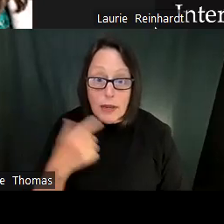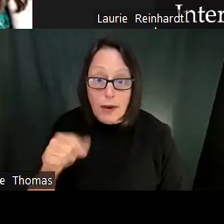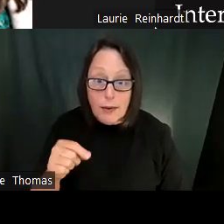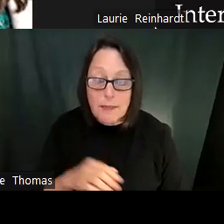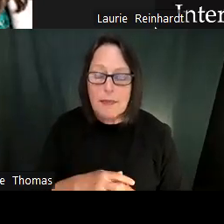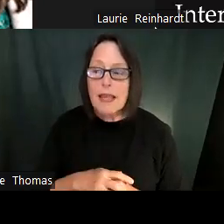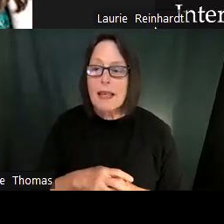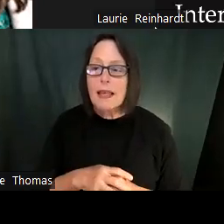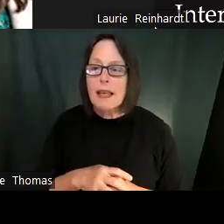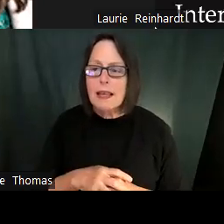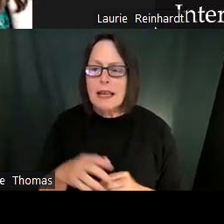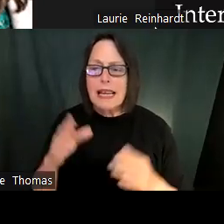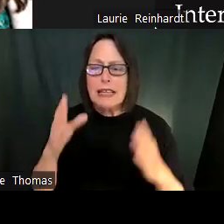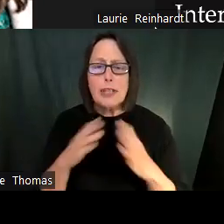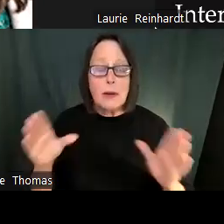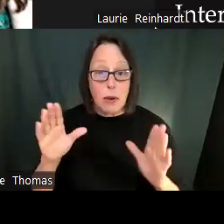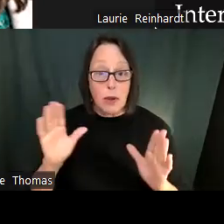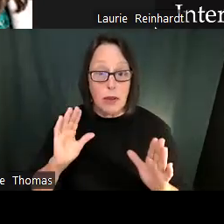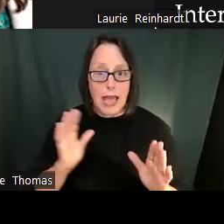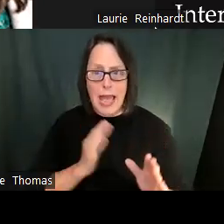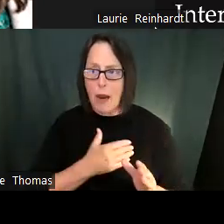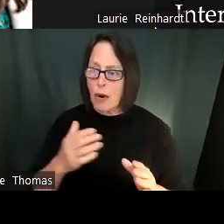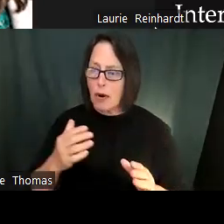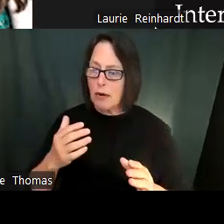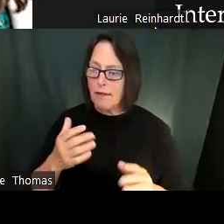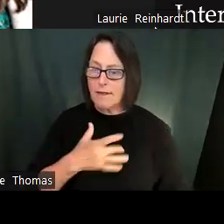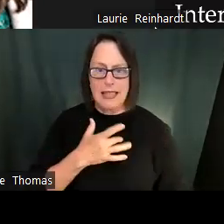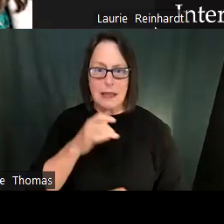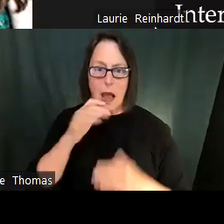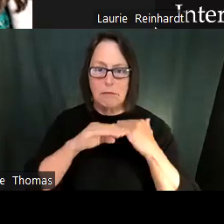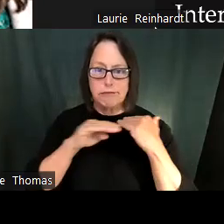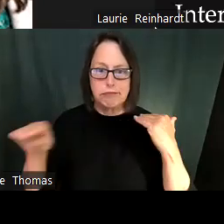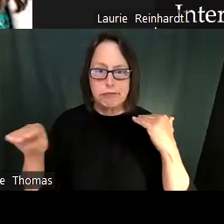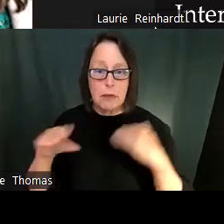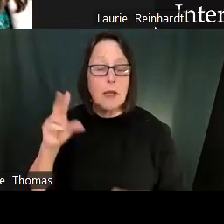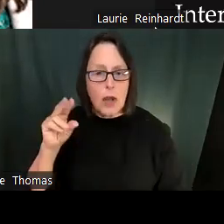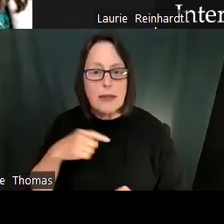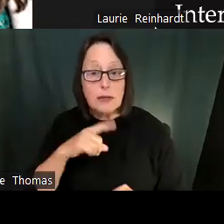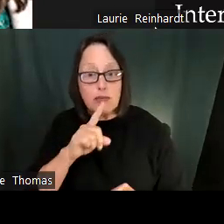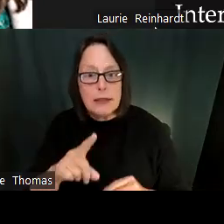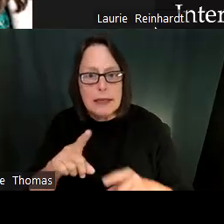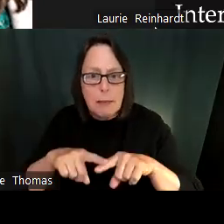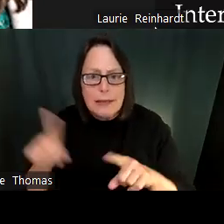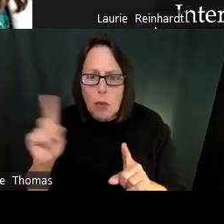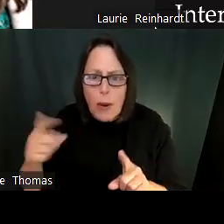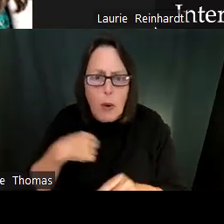Cause that will be influenced by our context. Right, so how we feel is manifested differently depending upon where we're at, right?